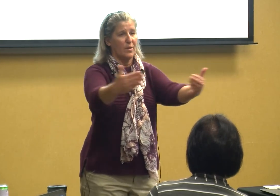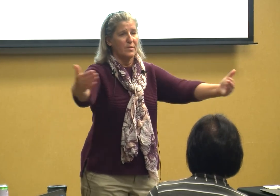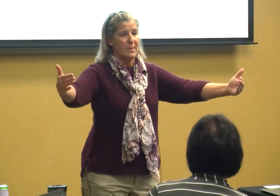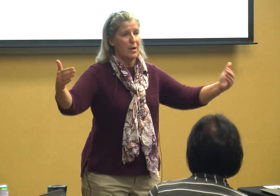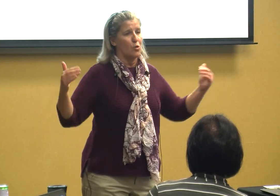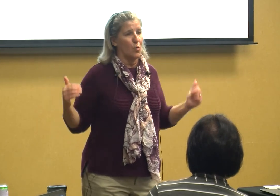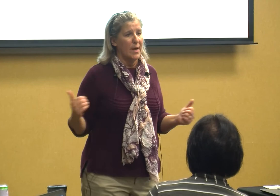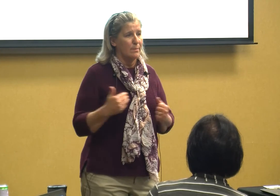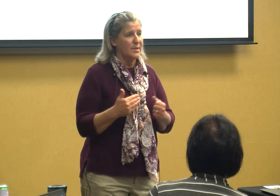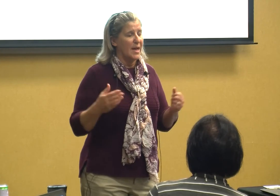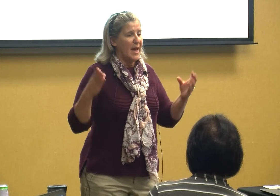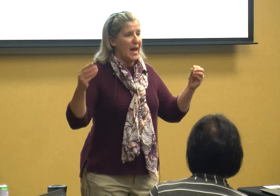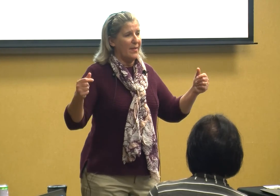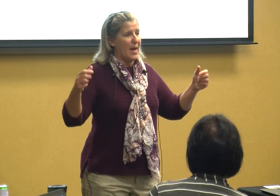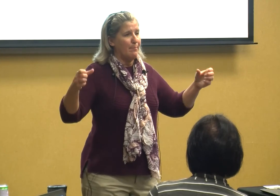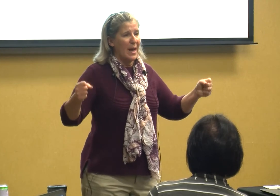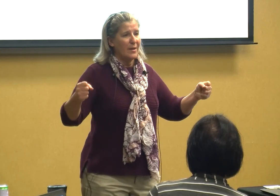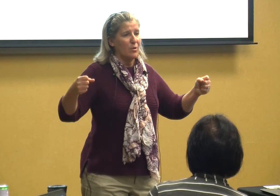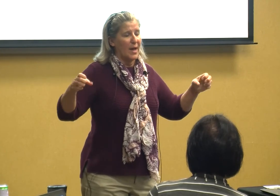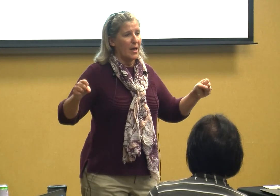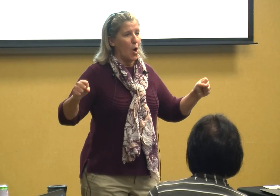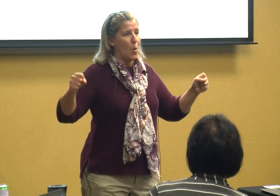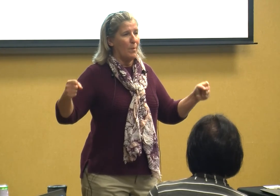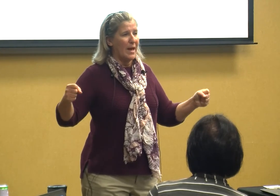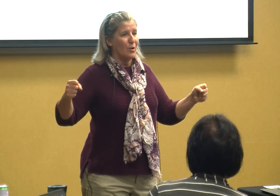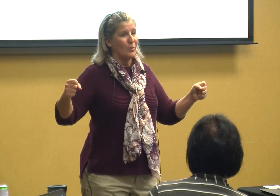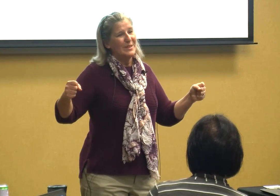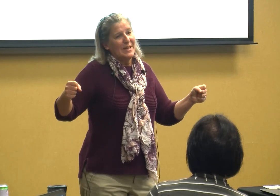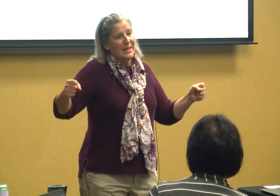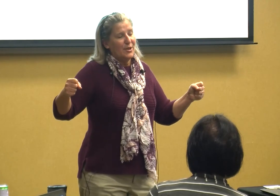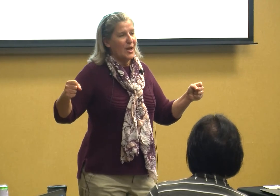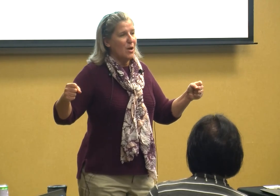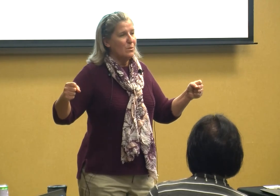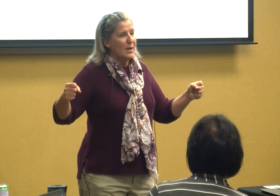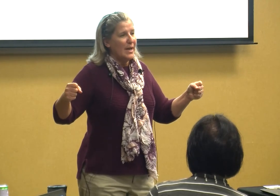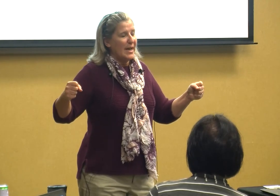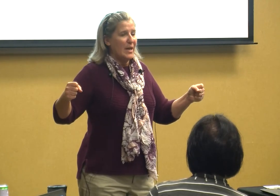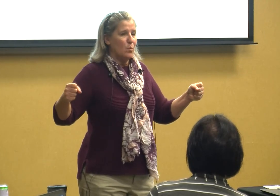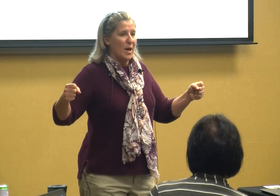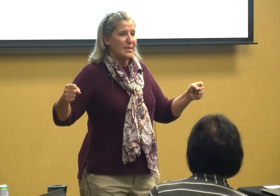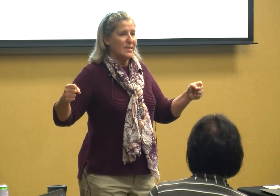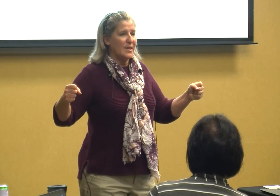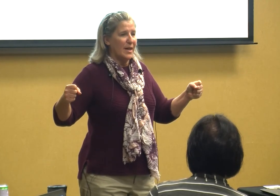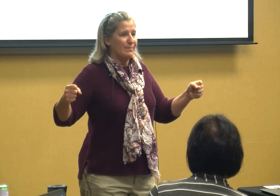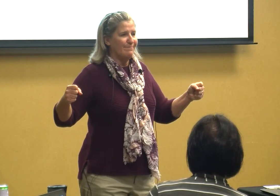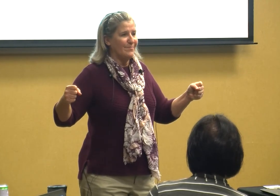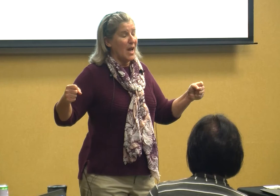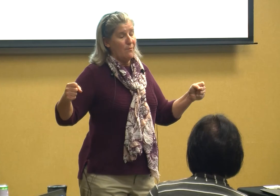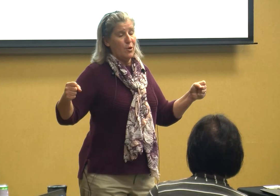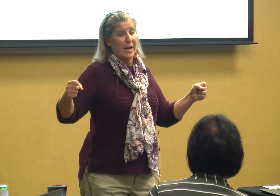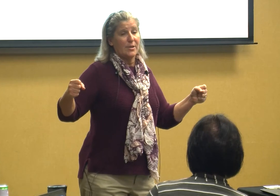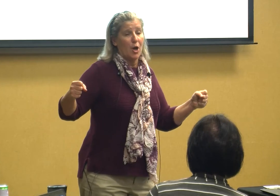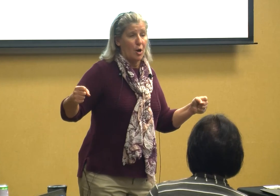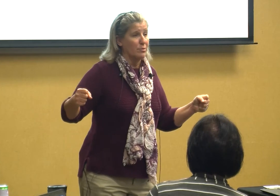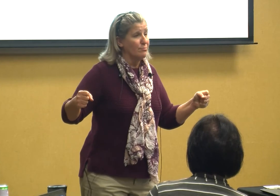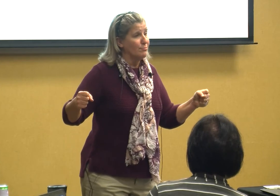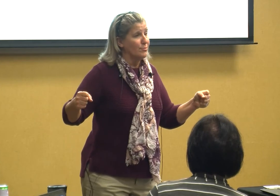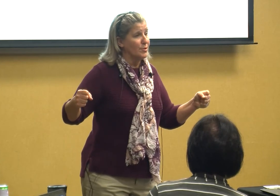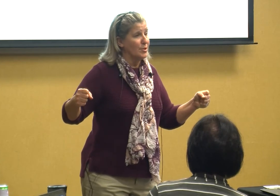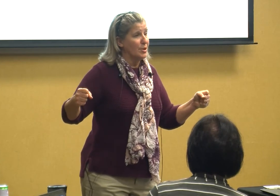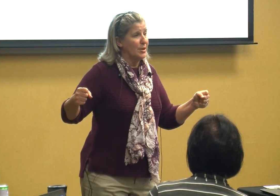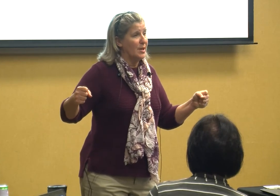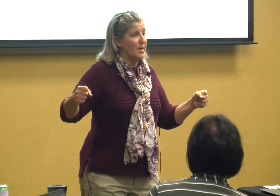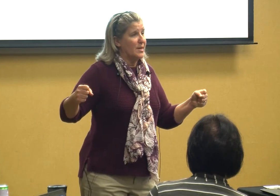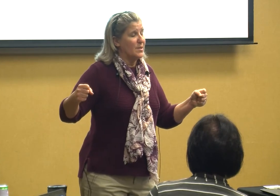of those metal cribs and that metal that cold metal you know it was comforting to her so a